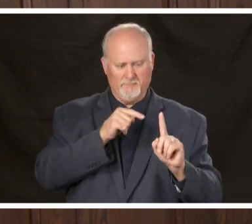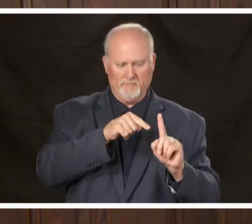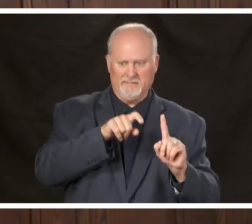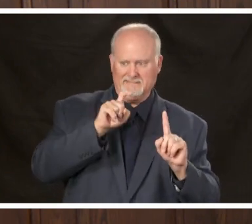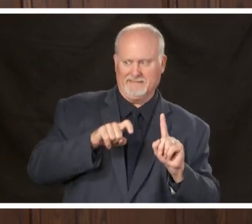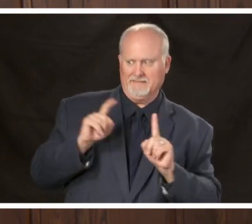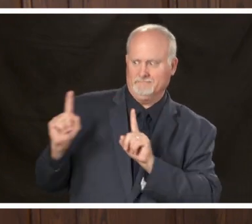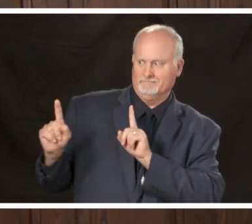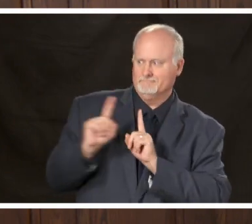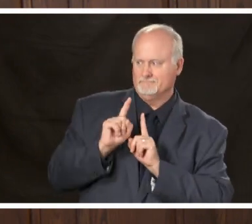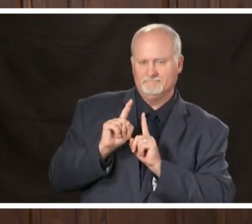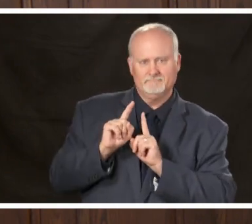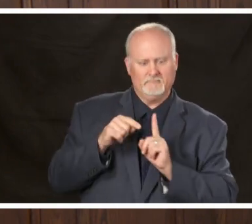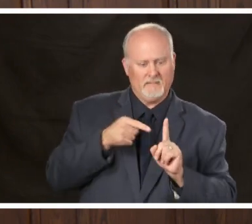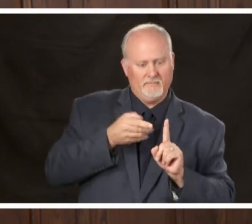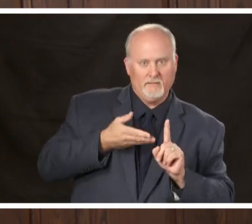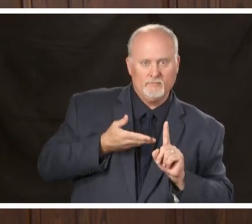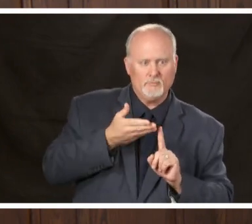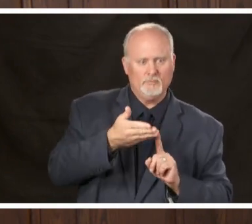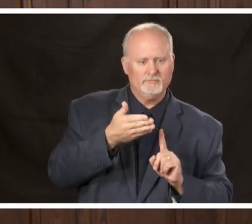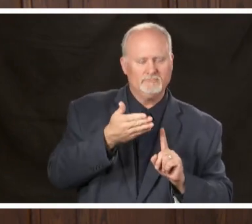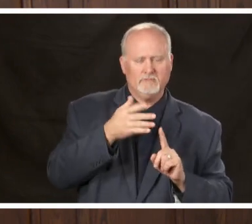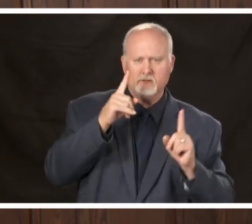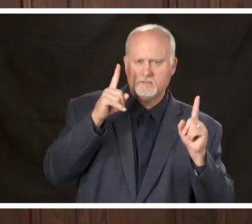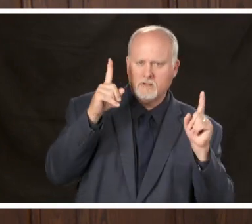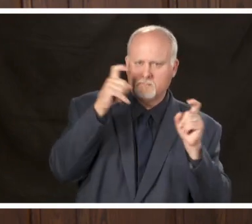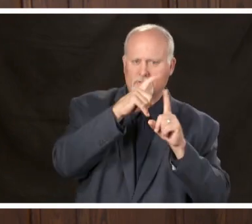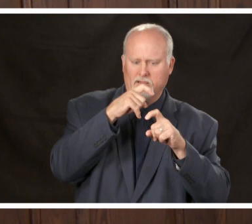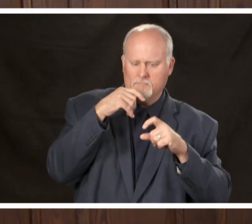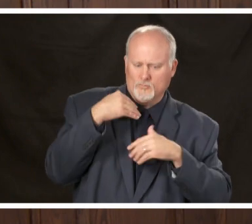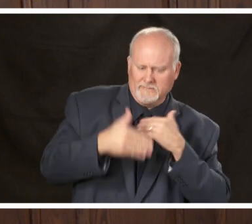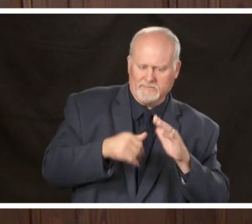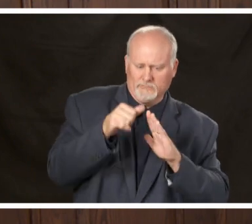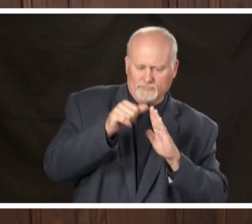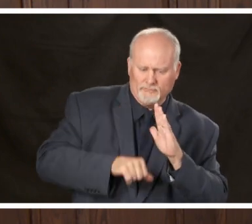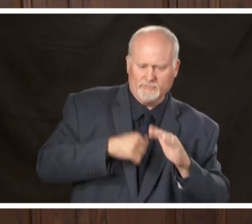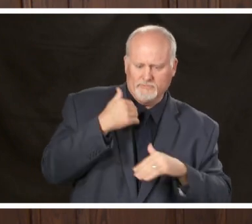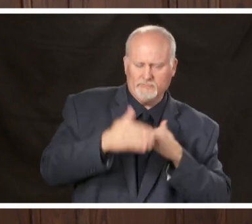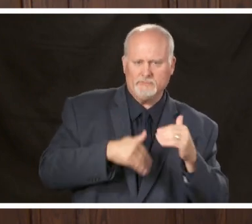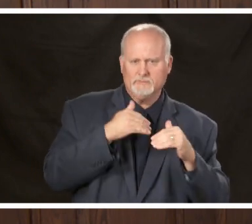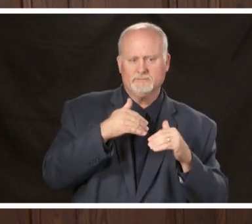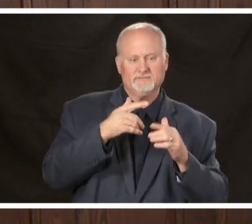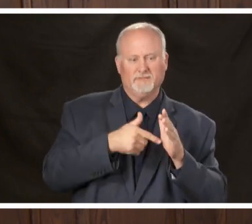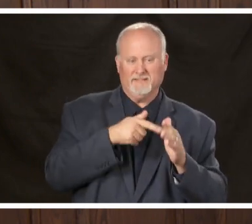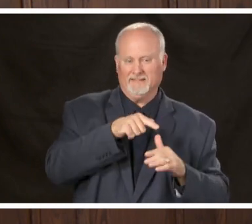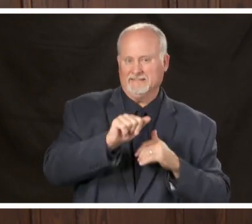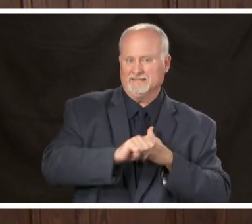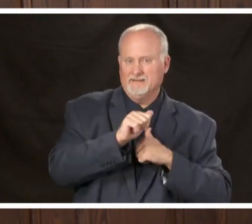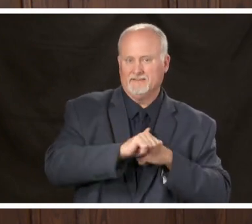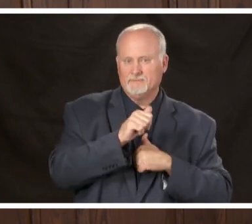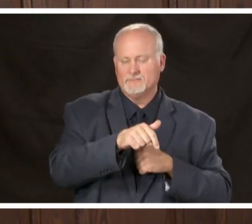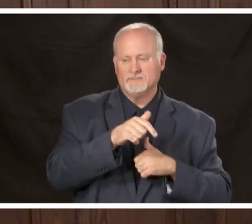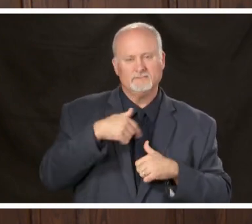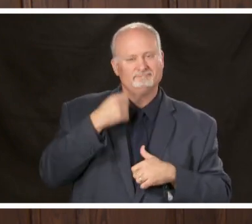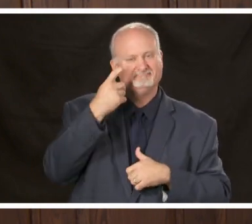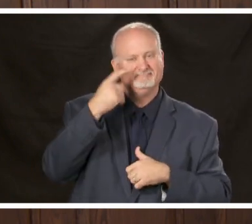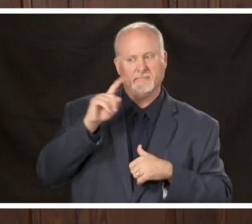with them when they're undergoing very complex procedures and things that could sometimes be dangerous and we understand that people need a loved